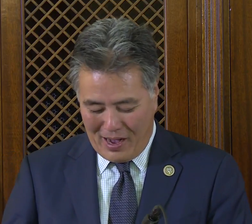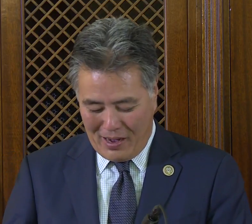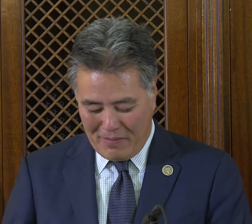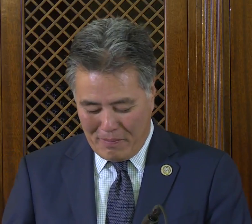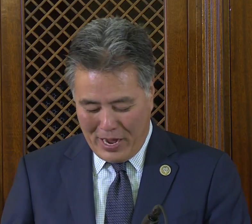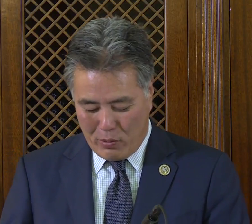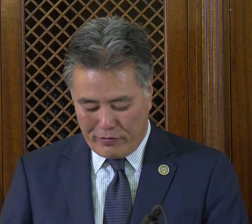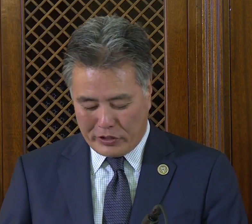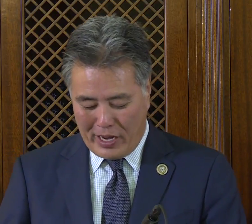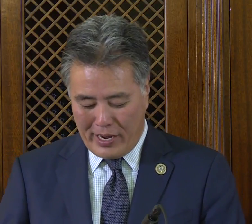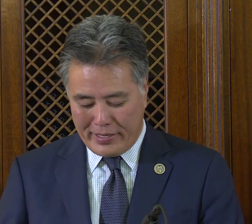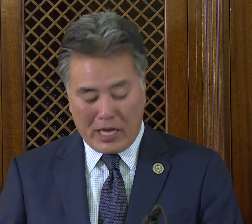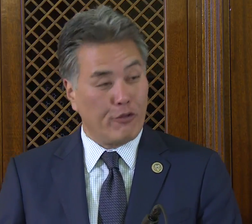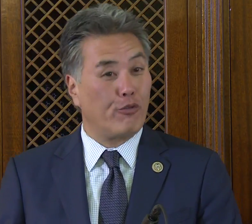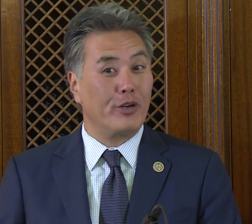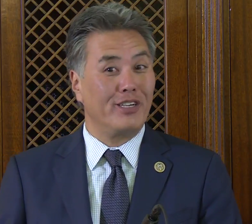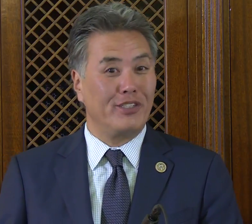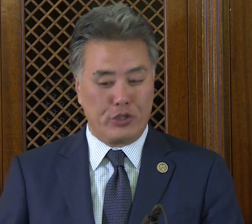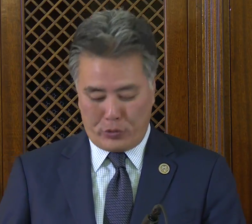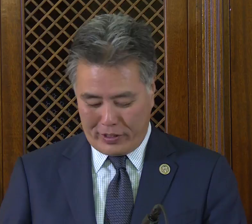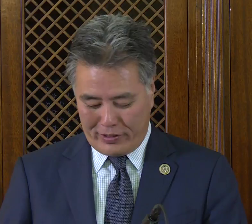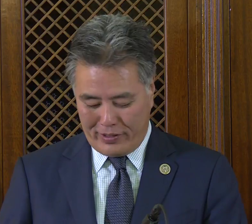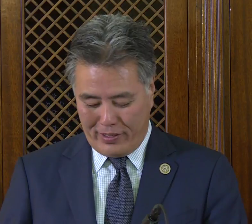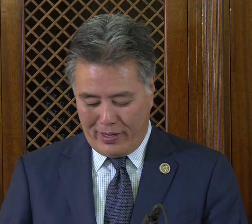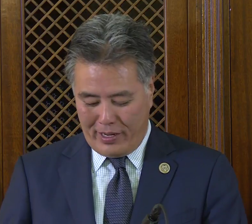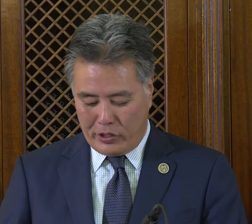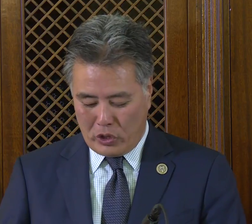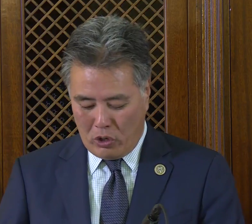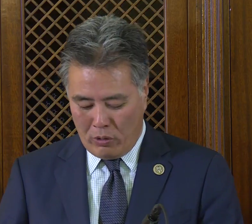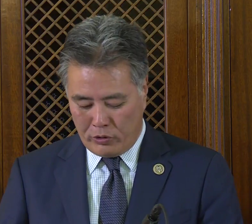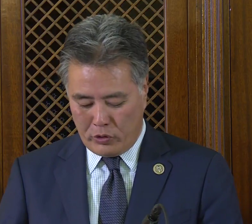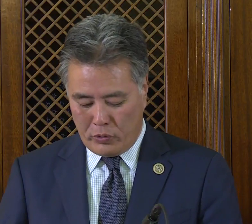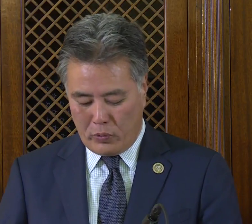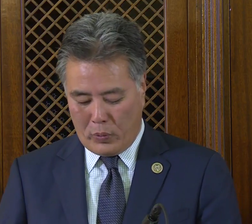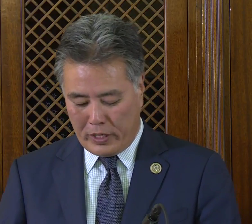My Riverside California district is home to one